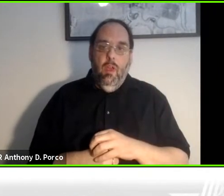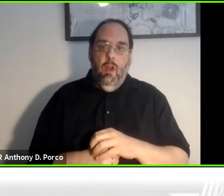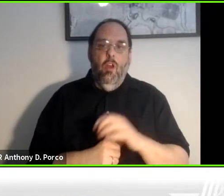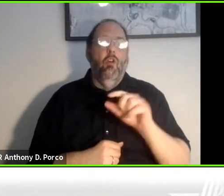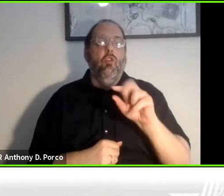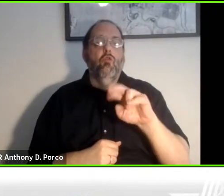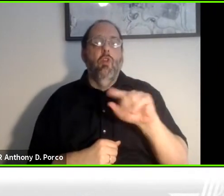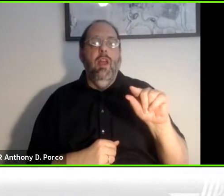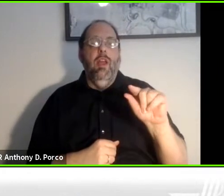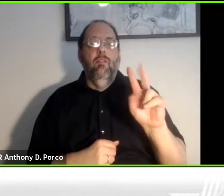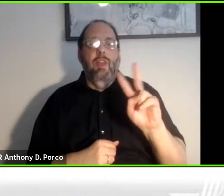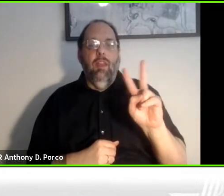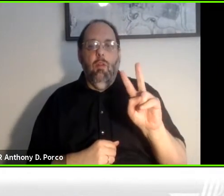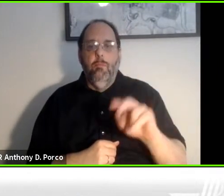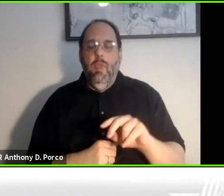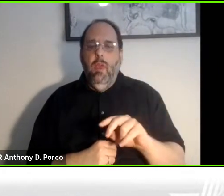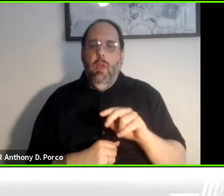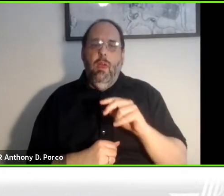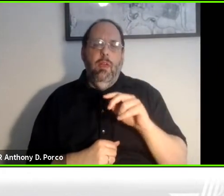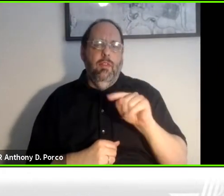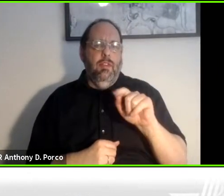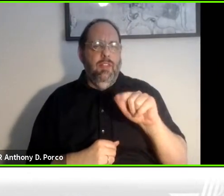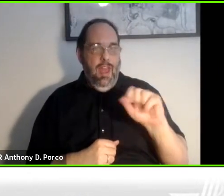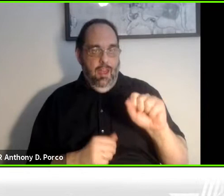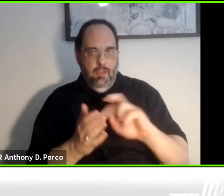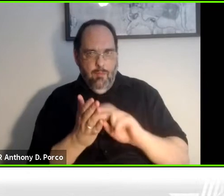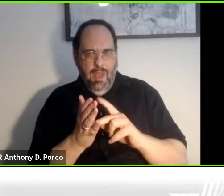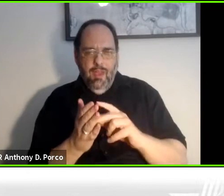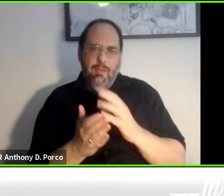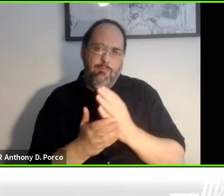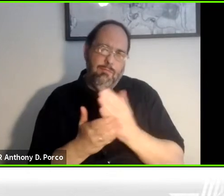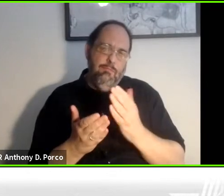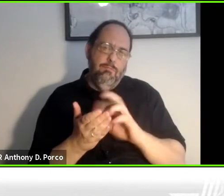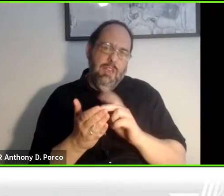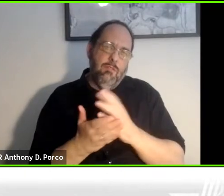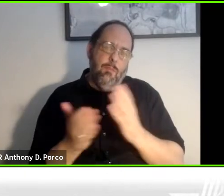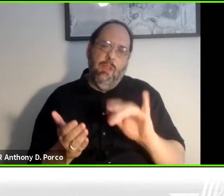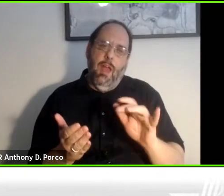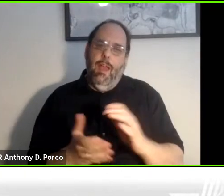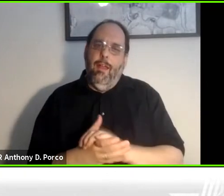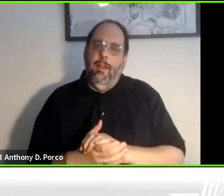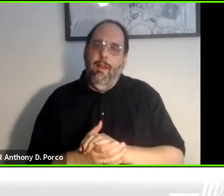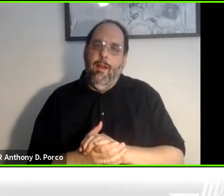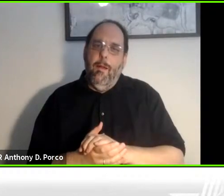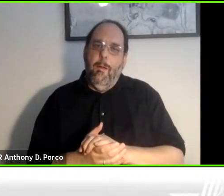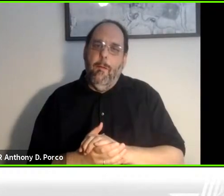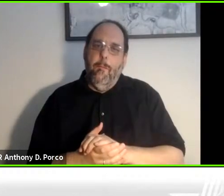that I was referring to would be something on the order of something that you could